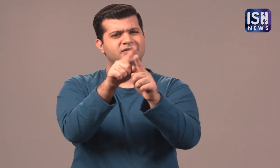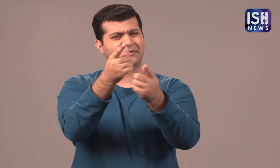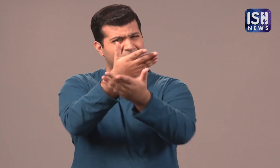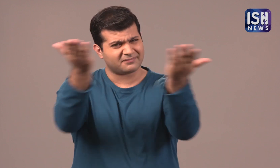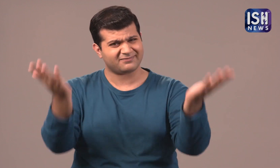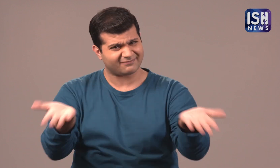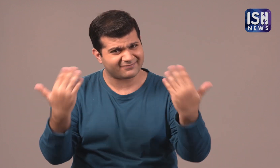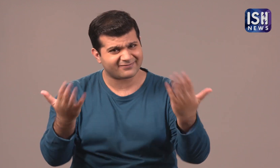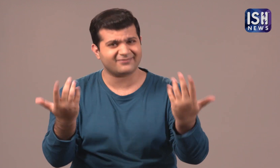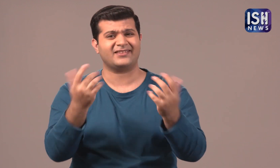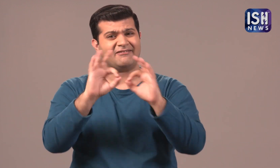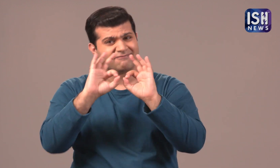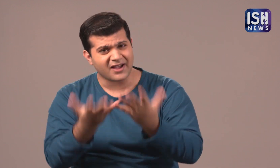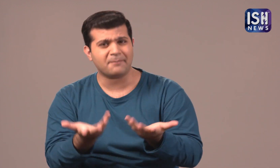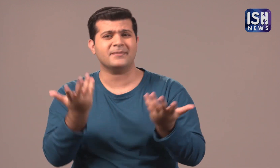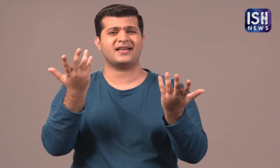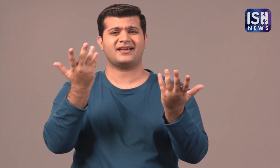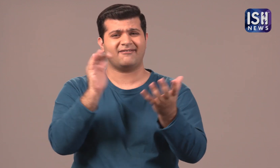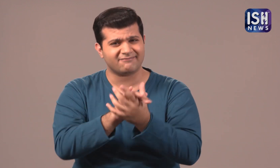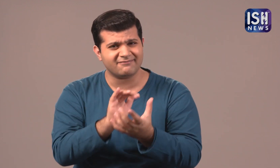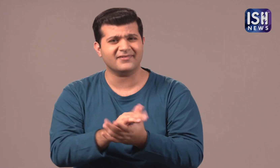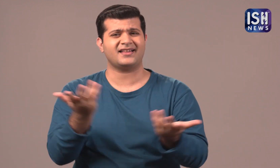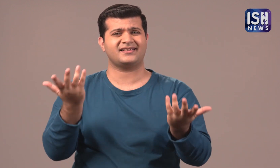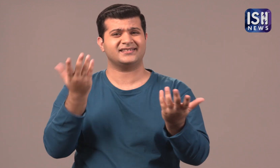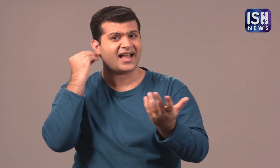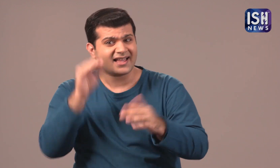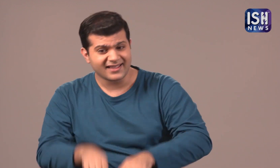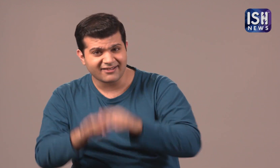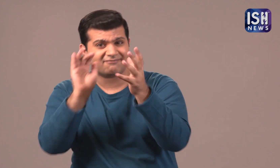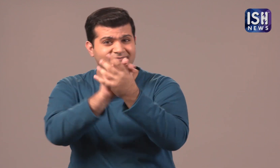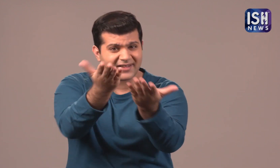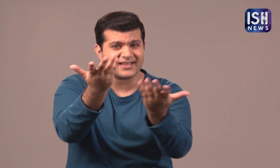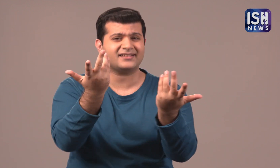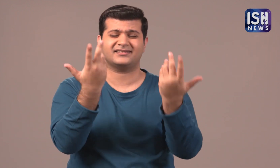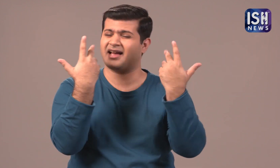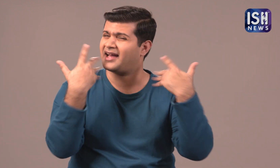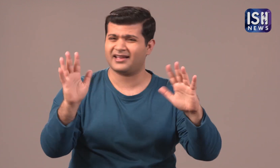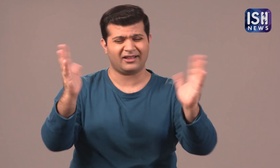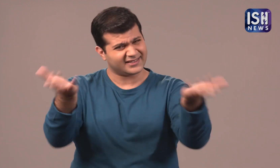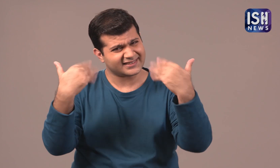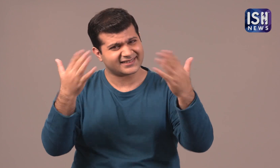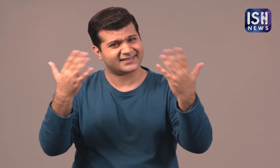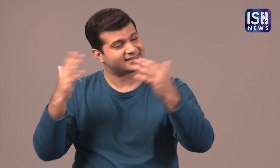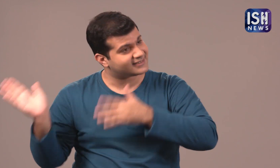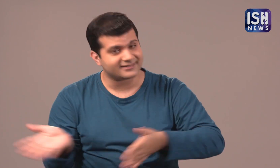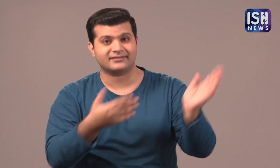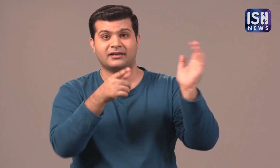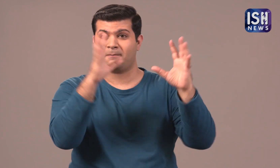You must go with your family, friends, your hearing friends or anyone to watch the film.